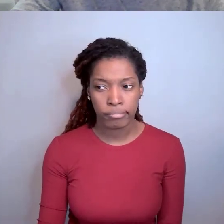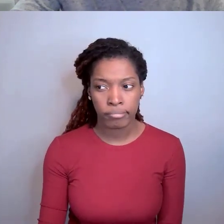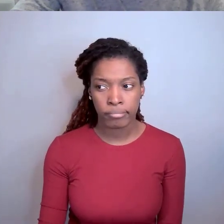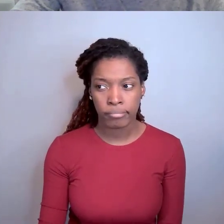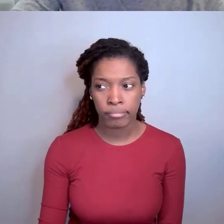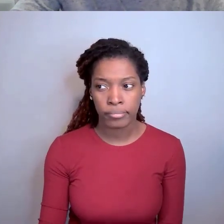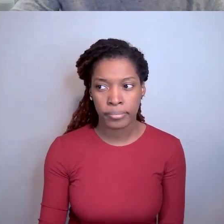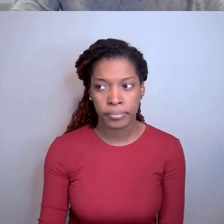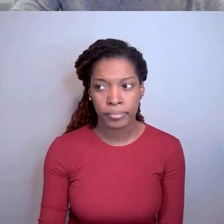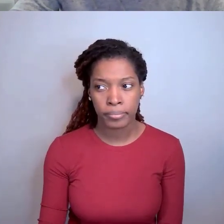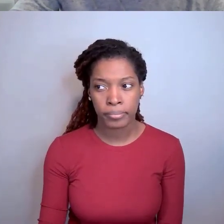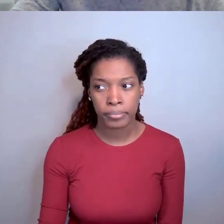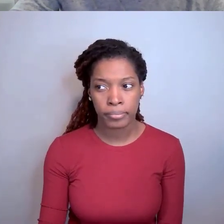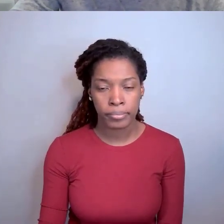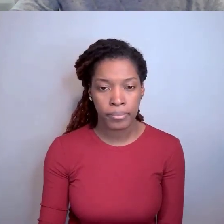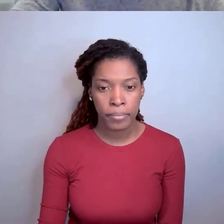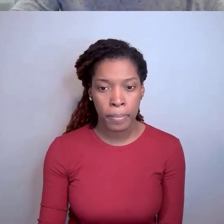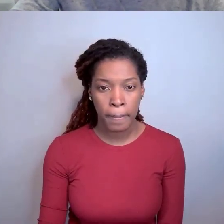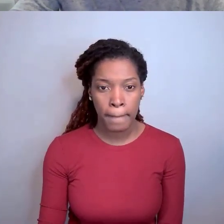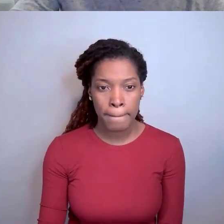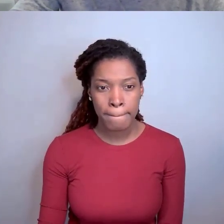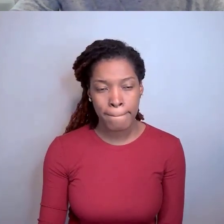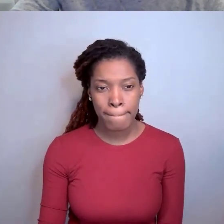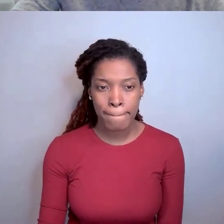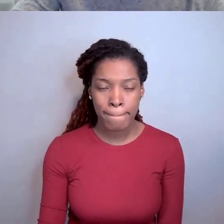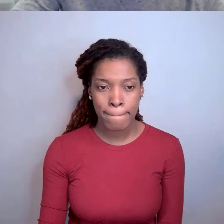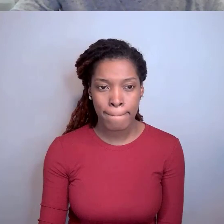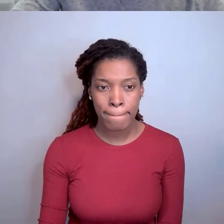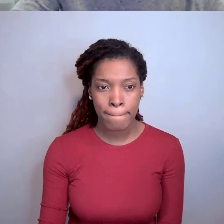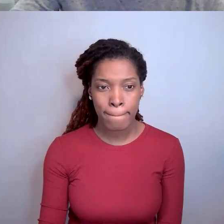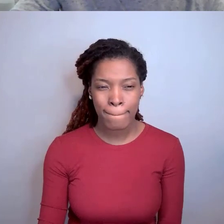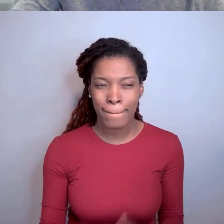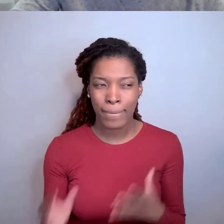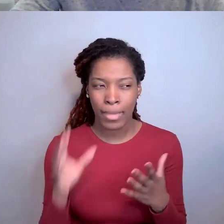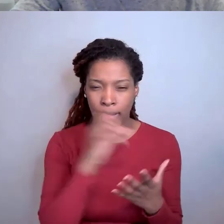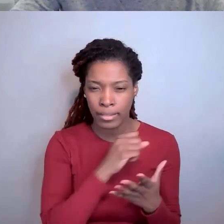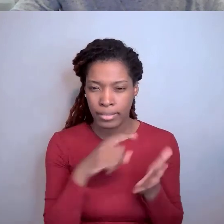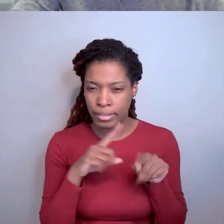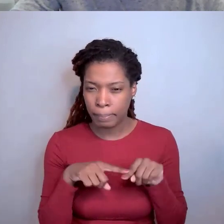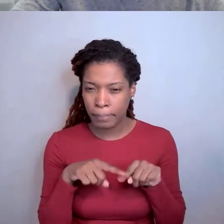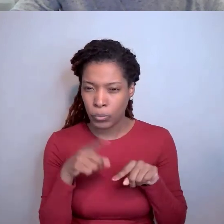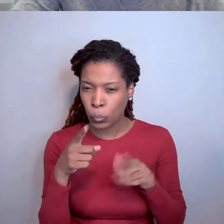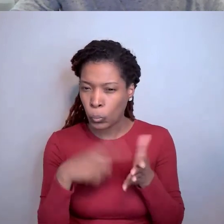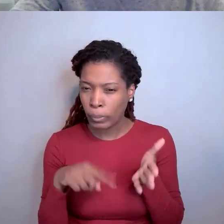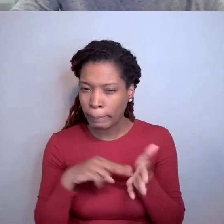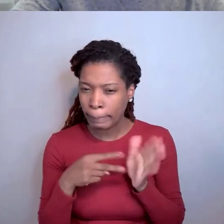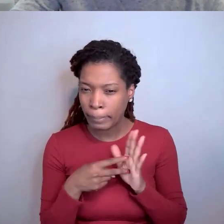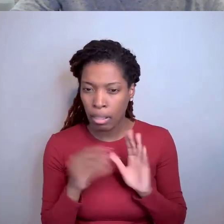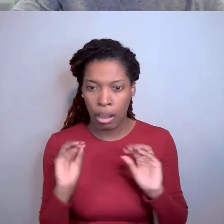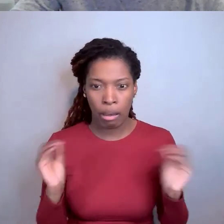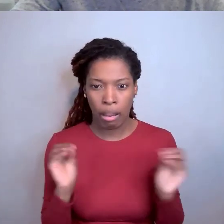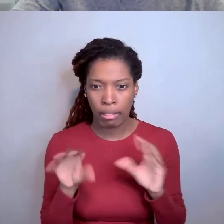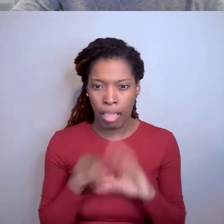Scott Cooper: Well, I guess it depends upon what you mean by nothing came out of it. You may have an invention